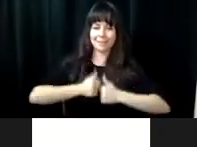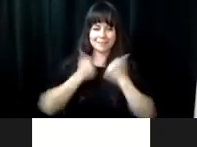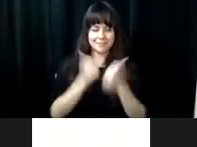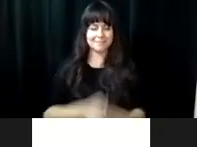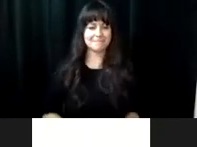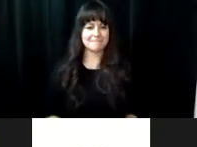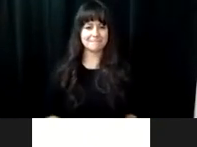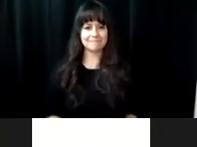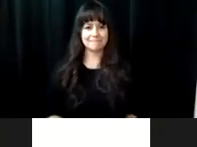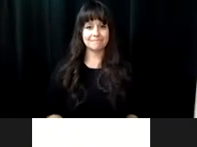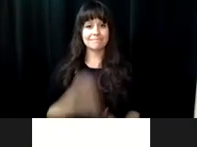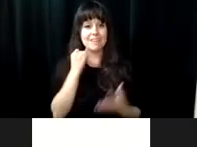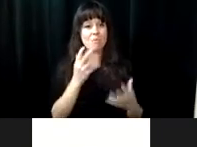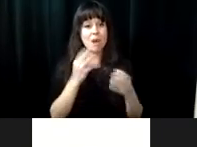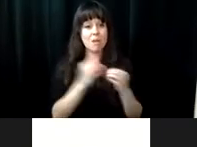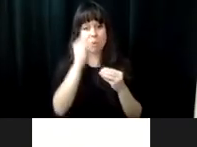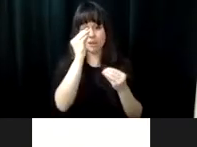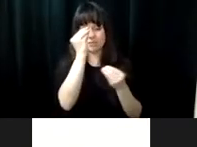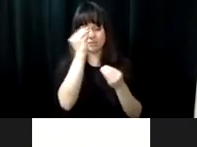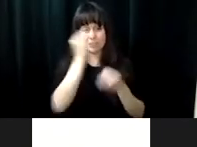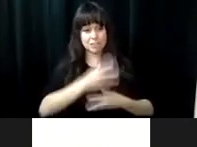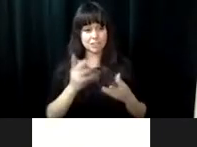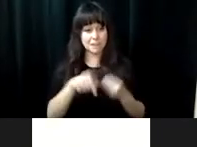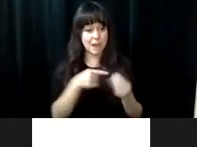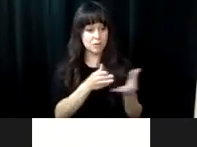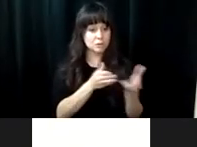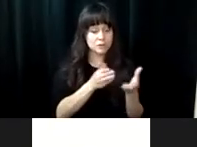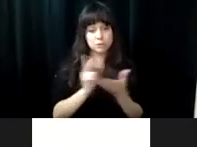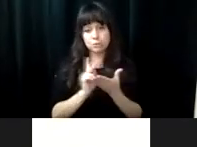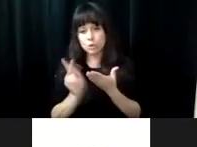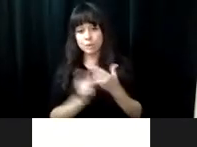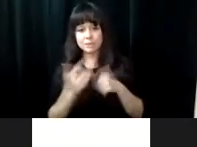your dreams. Live the life you have imagined